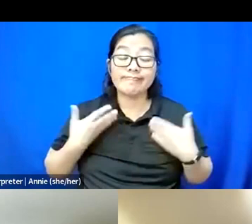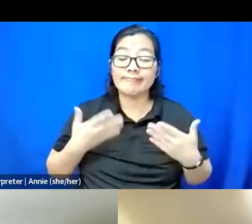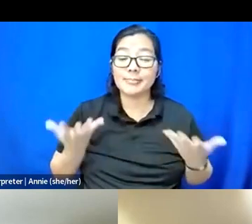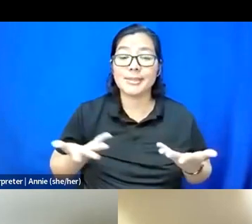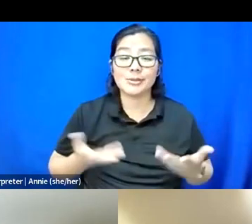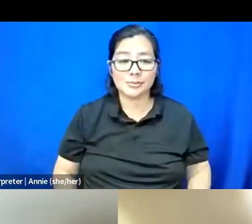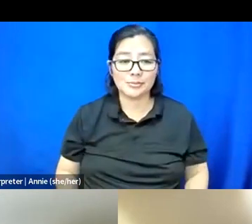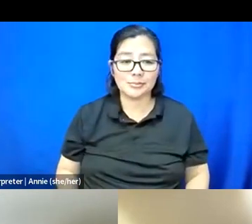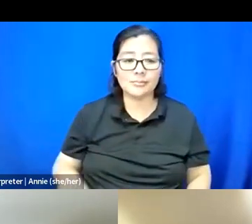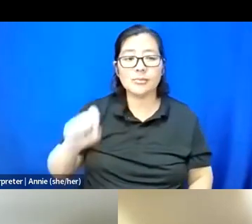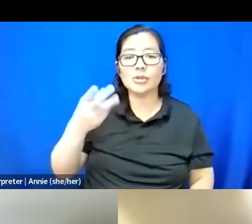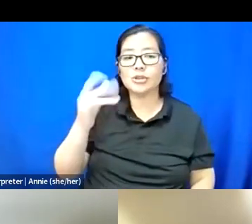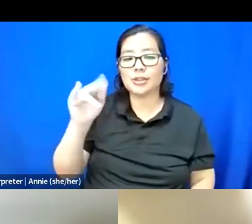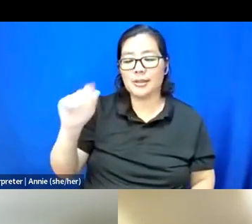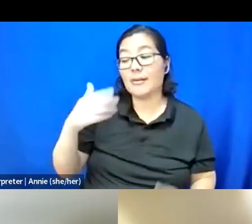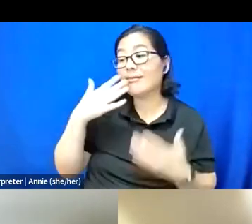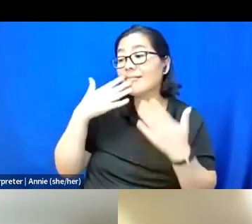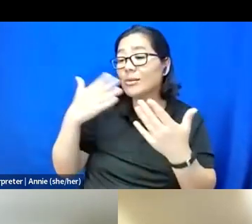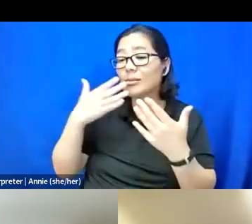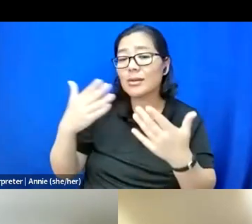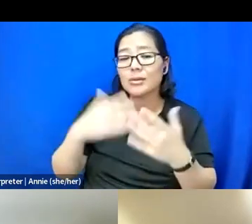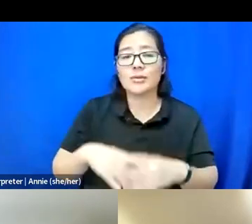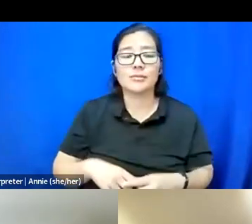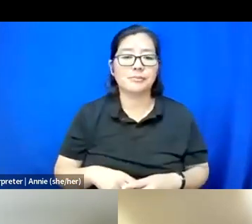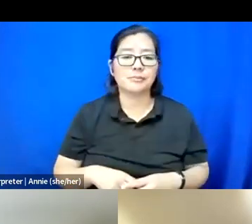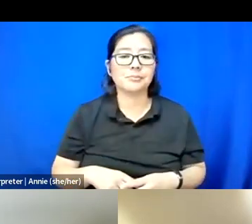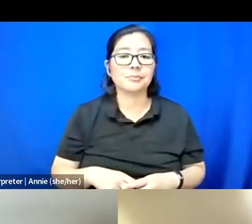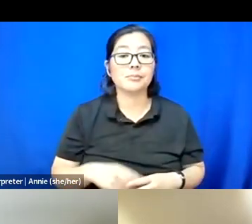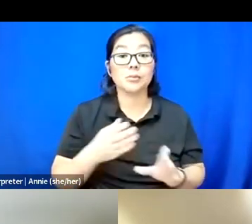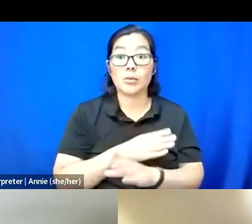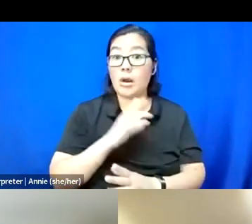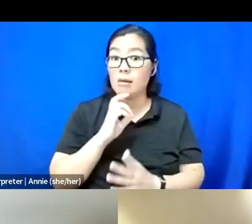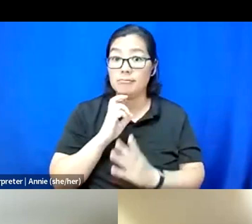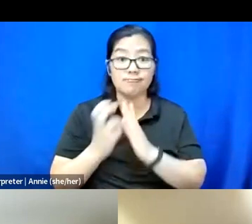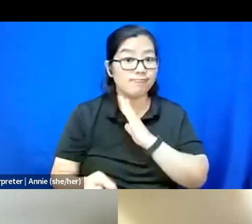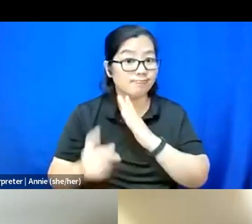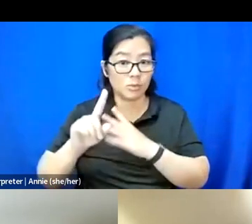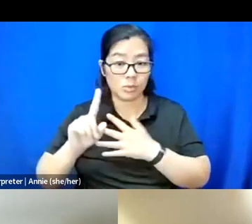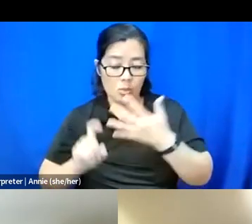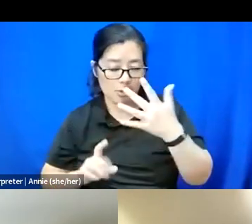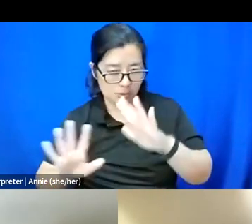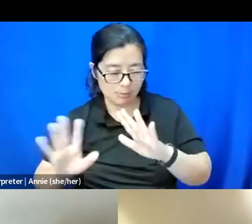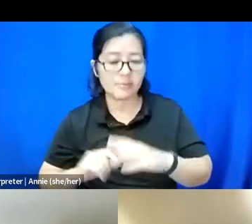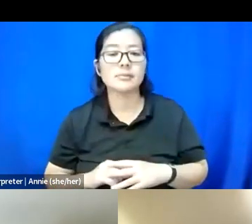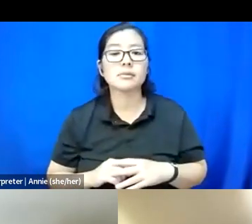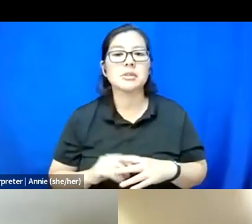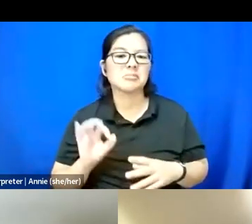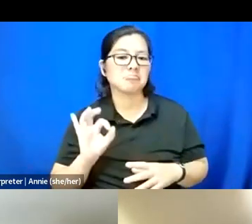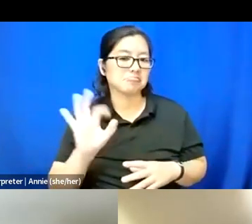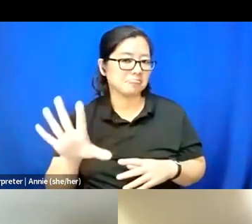Thank you. So before we dive into the questions, just a note for our audience,